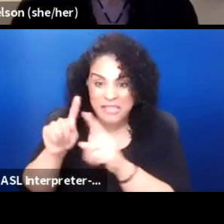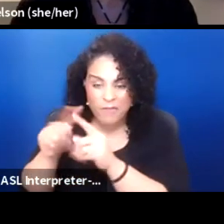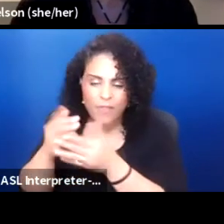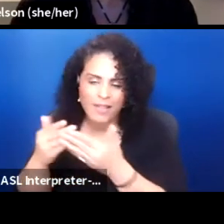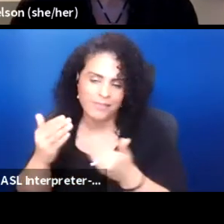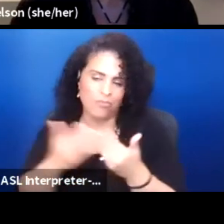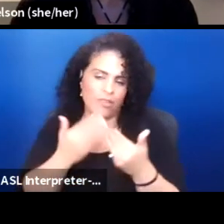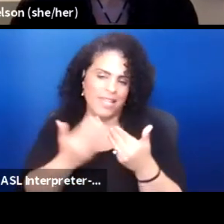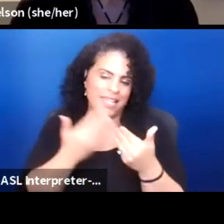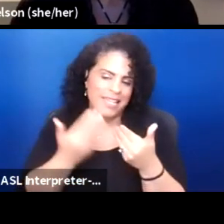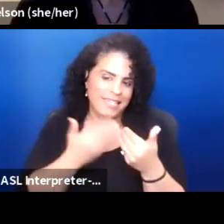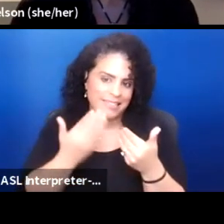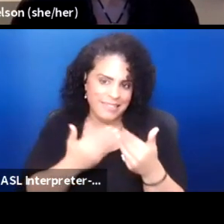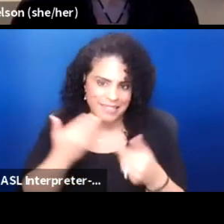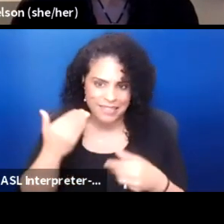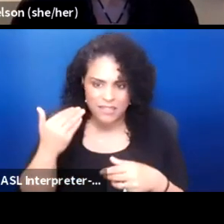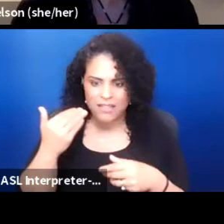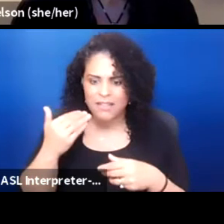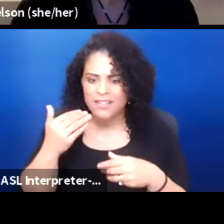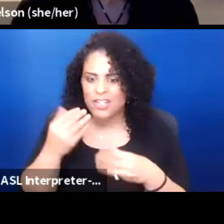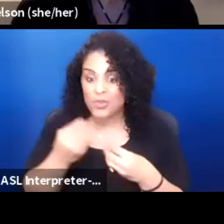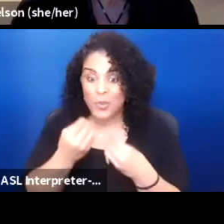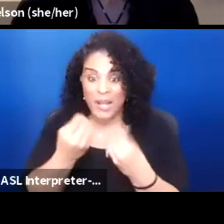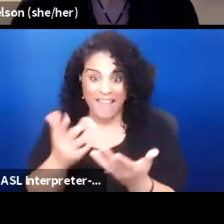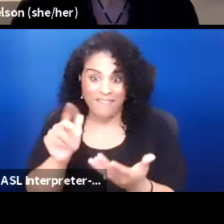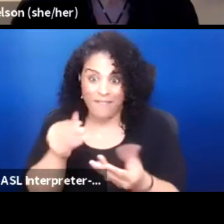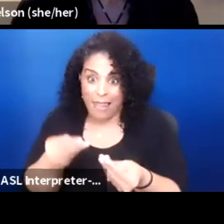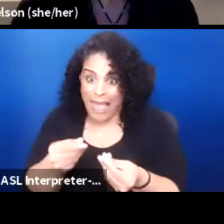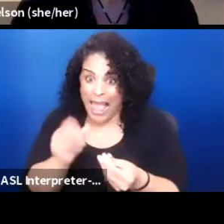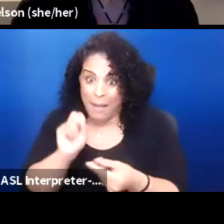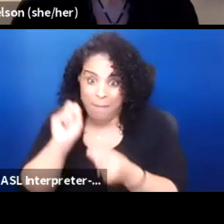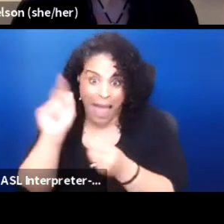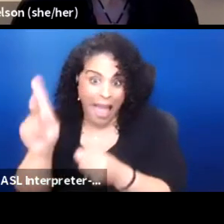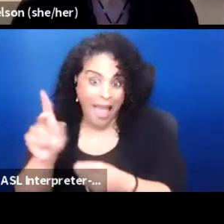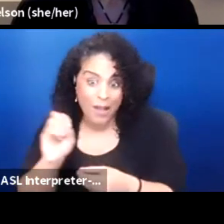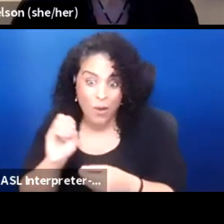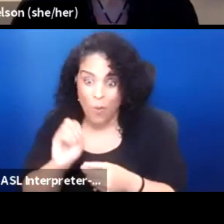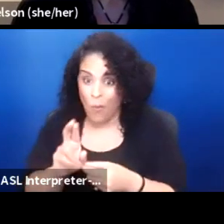Just give the land back or start if you're white